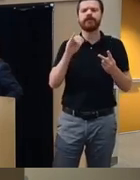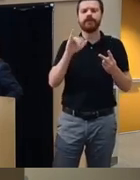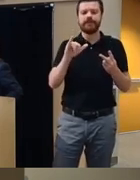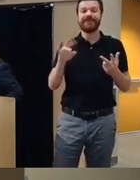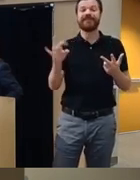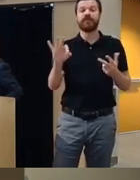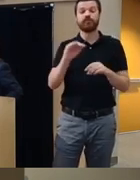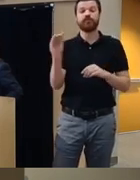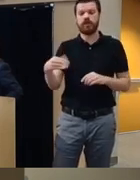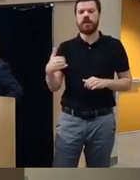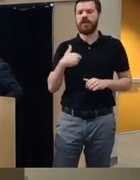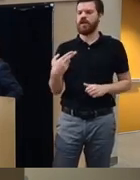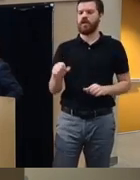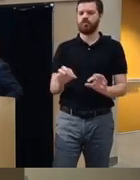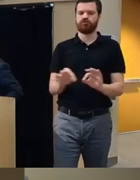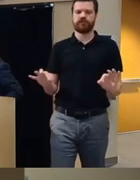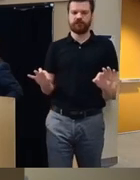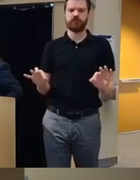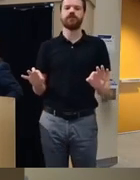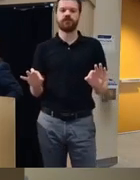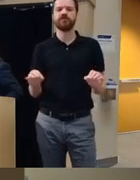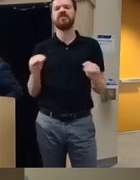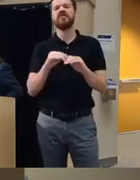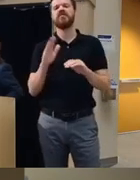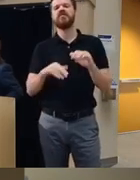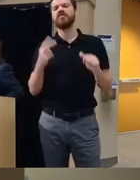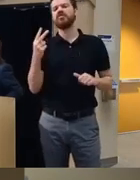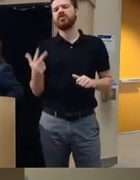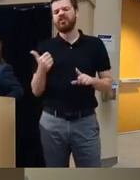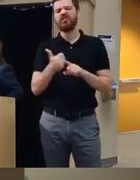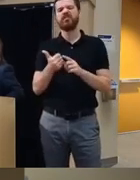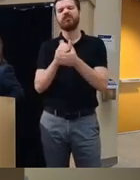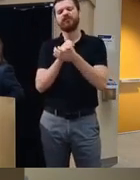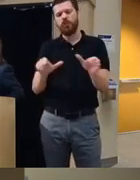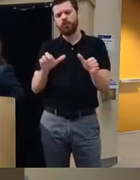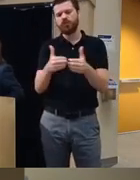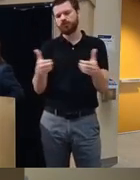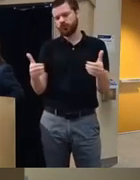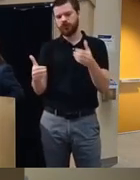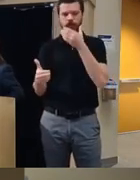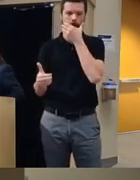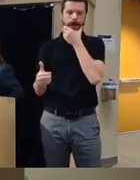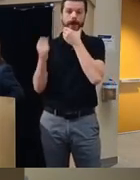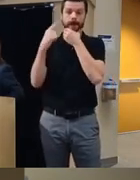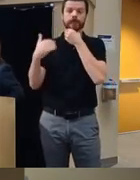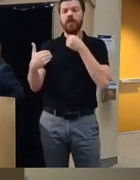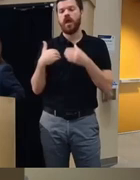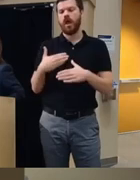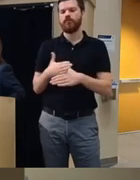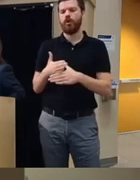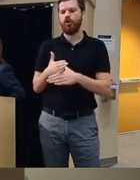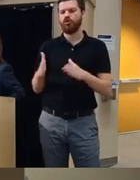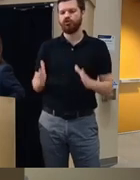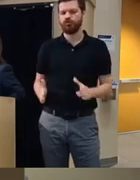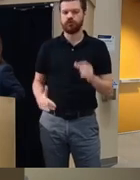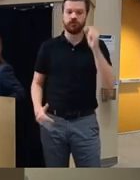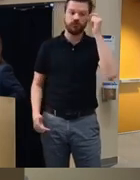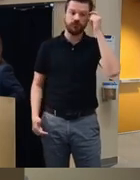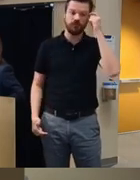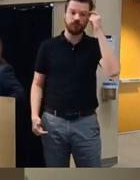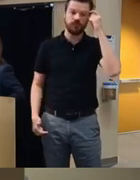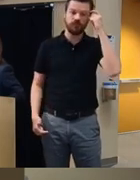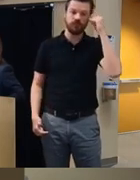degree uh greater than 2third uh were divorced or separated but they had a partner um and 83%